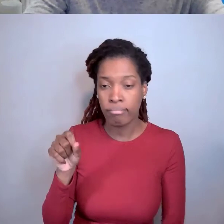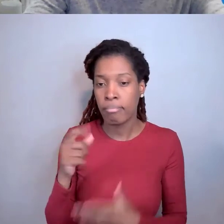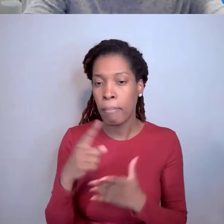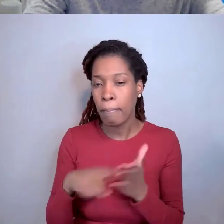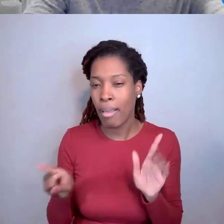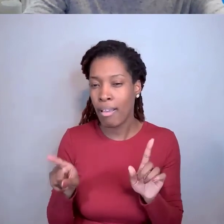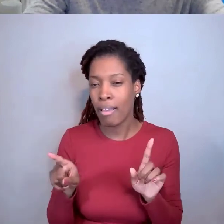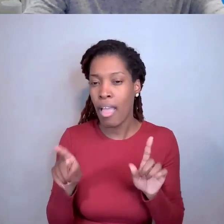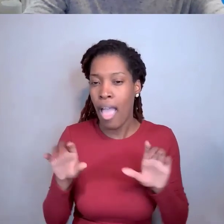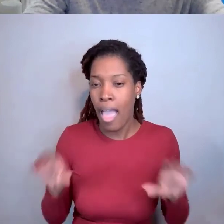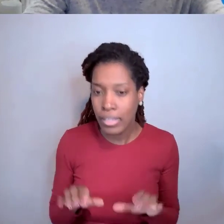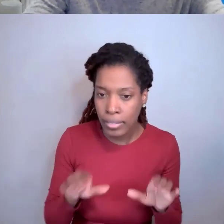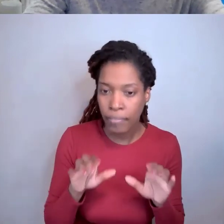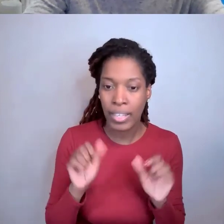can go on for years and years.